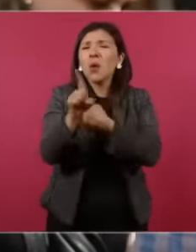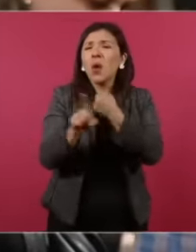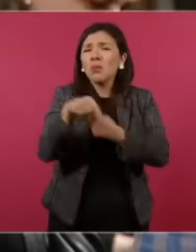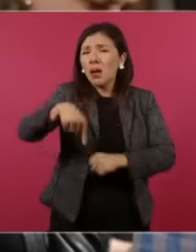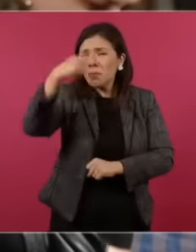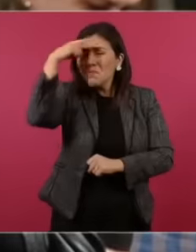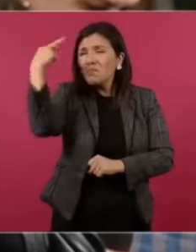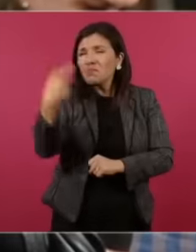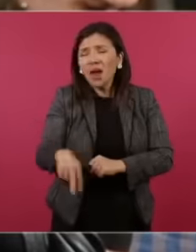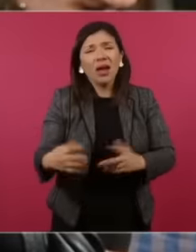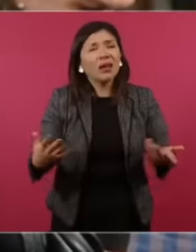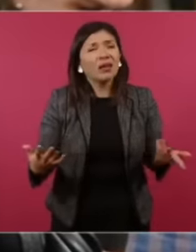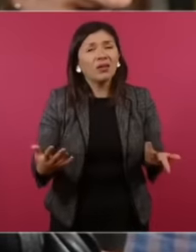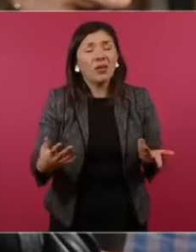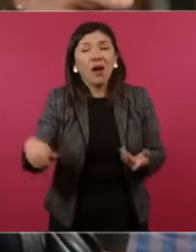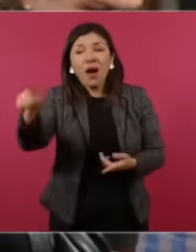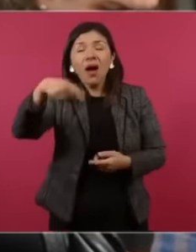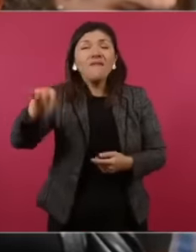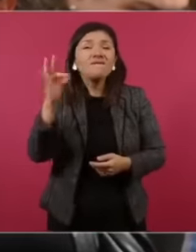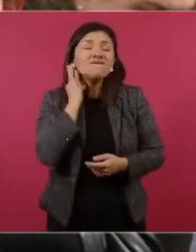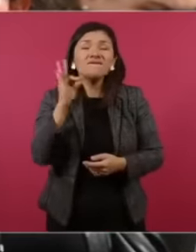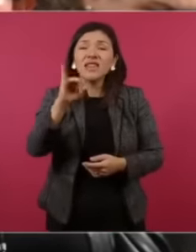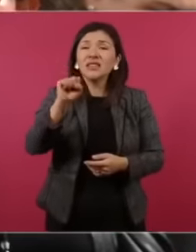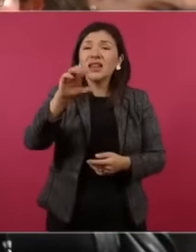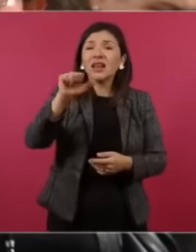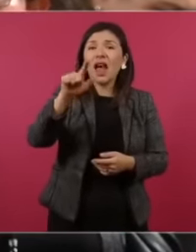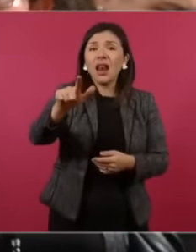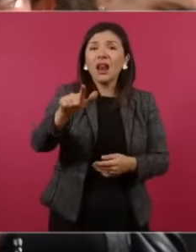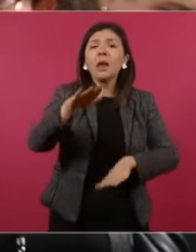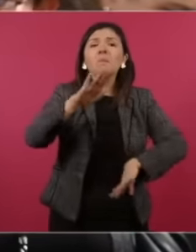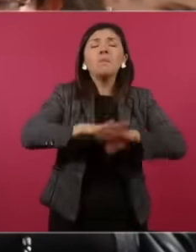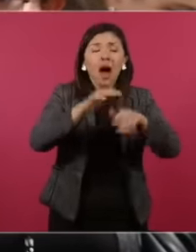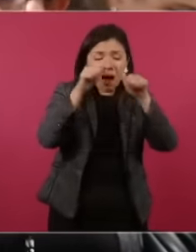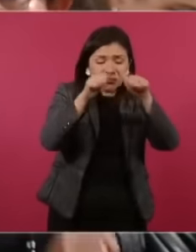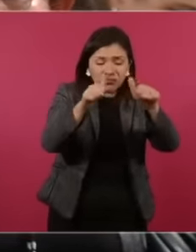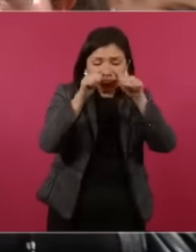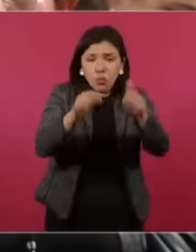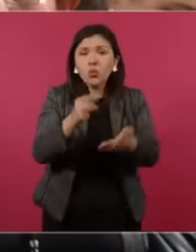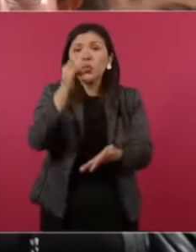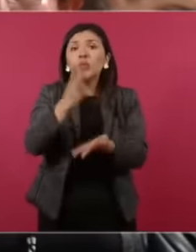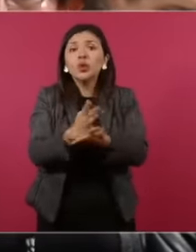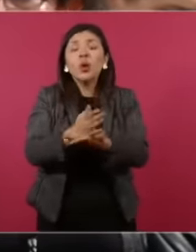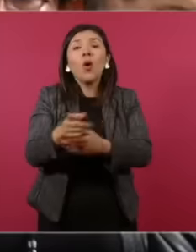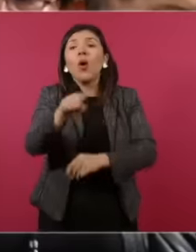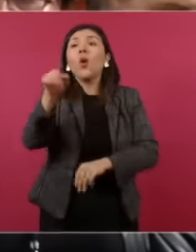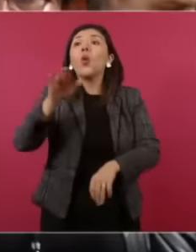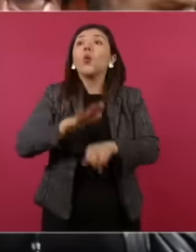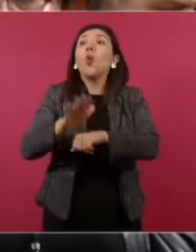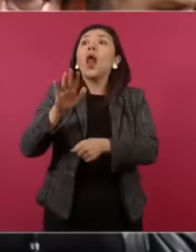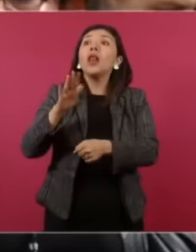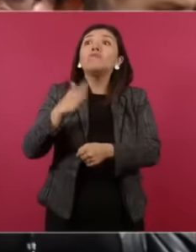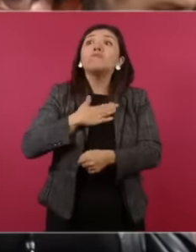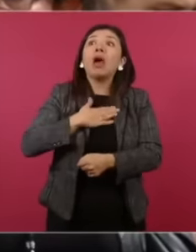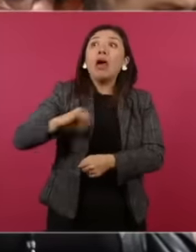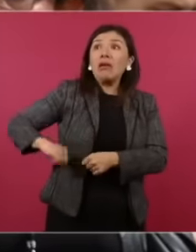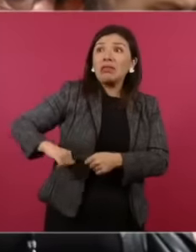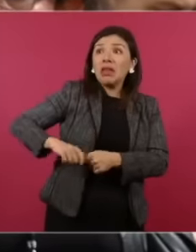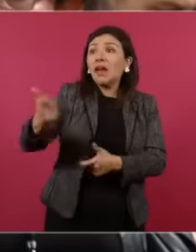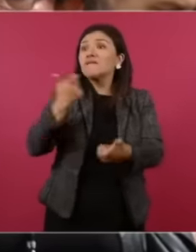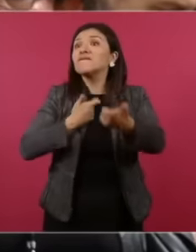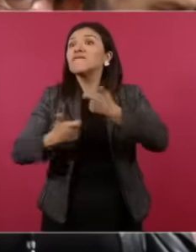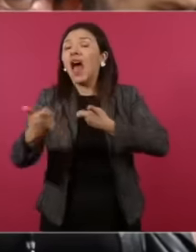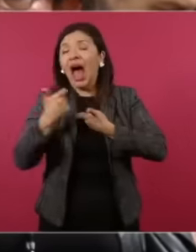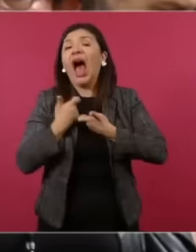president the prosecutor's offices serve only private interests or money those who have influence